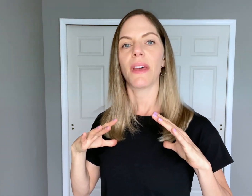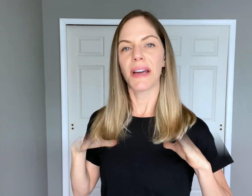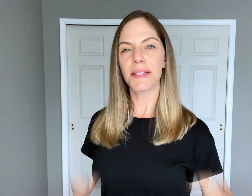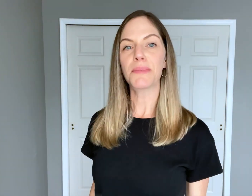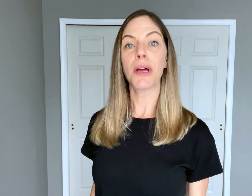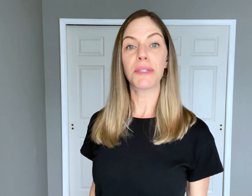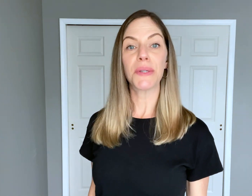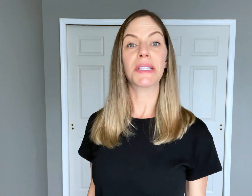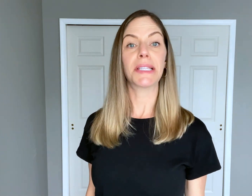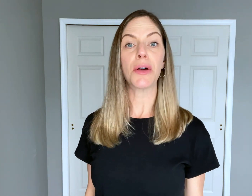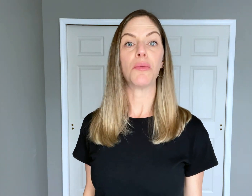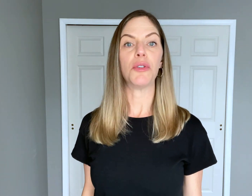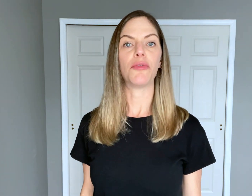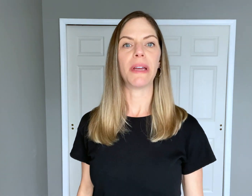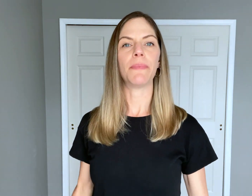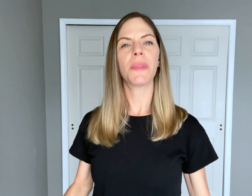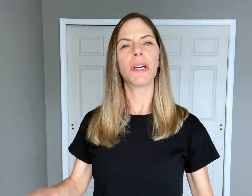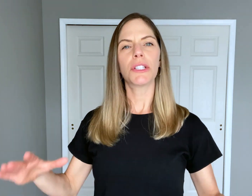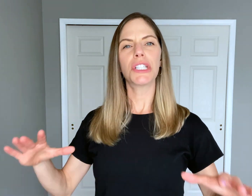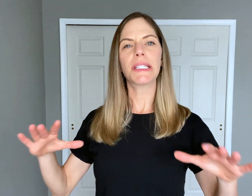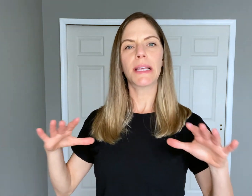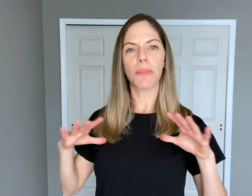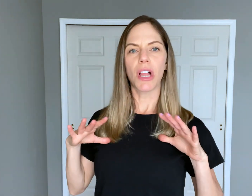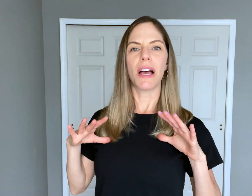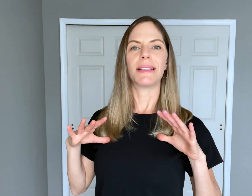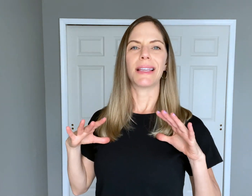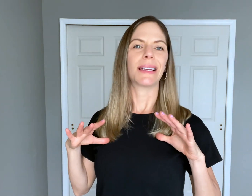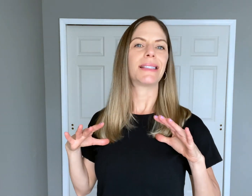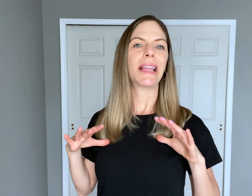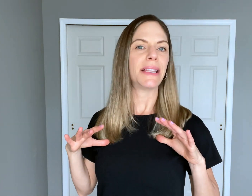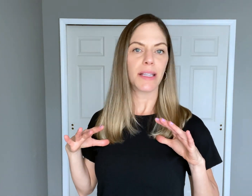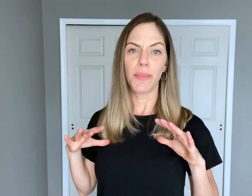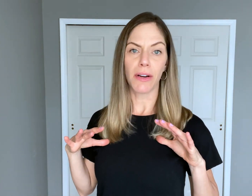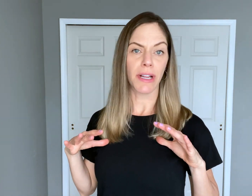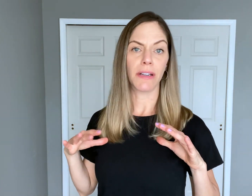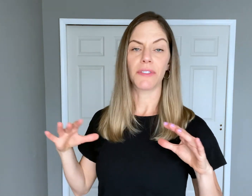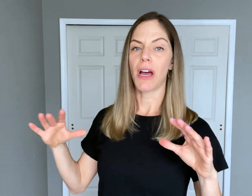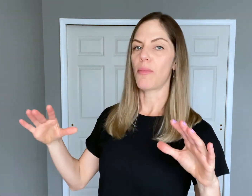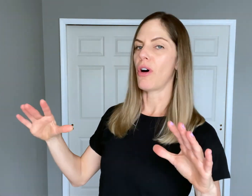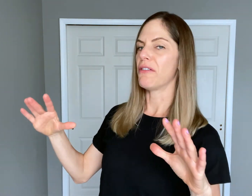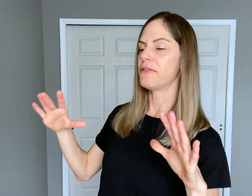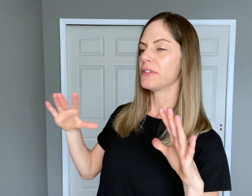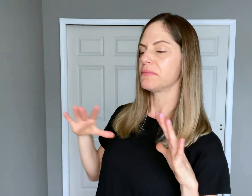I sometimes use a single movement to just symbolize an extended period of time off.